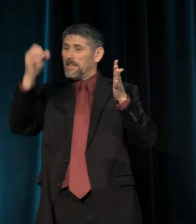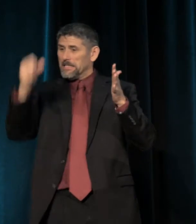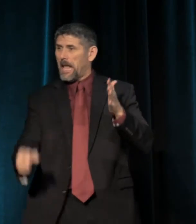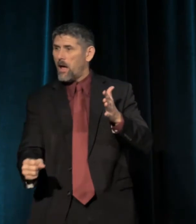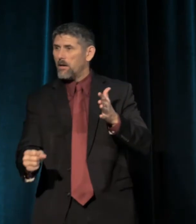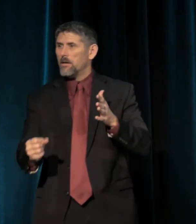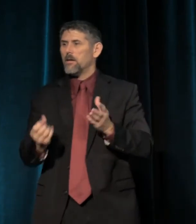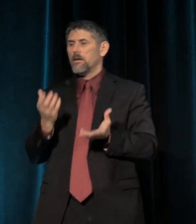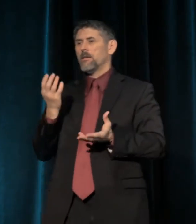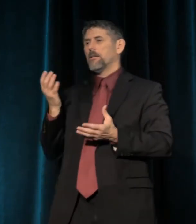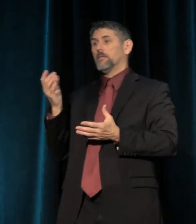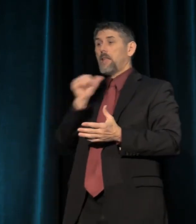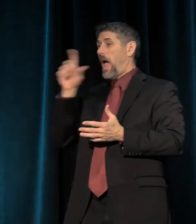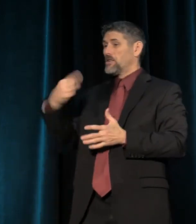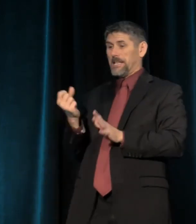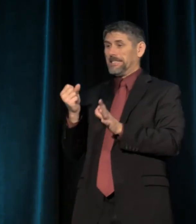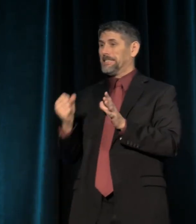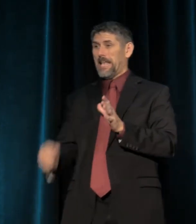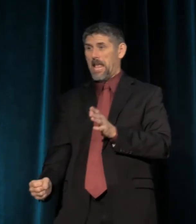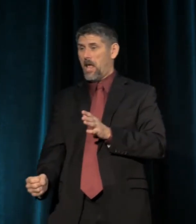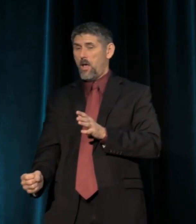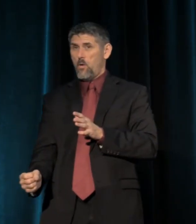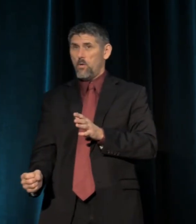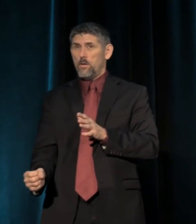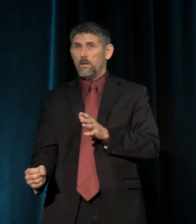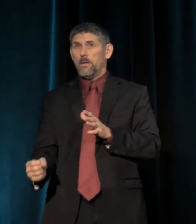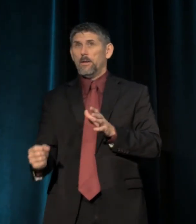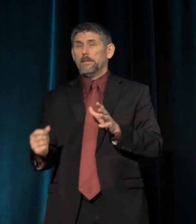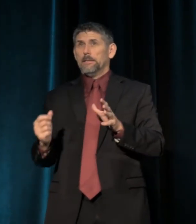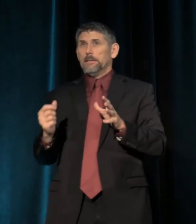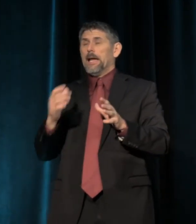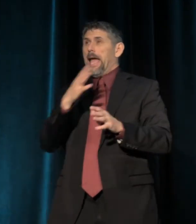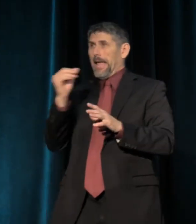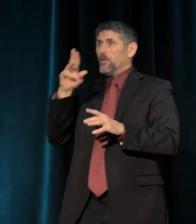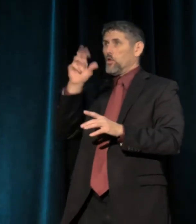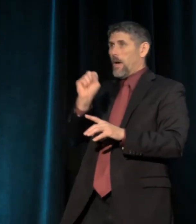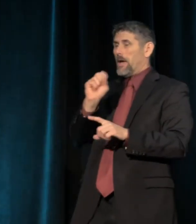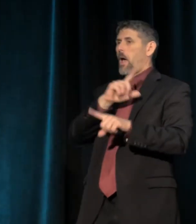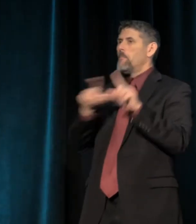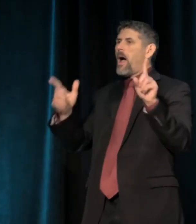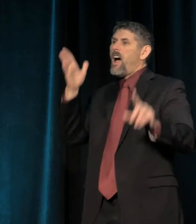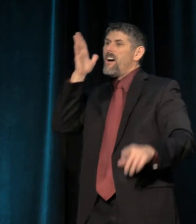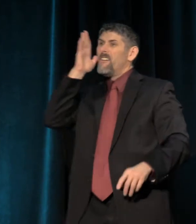that of the south, and the U.S., but the future as well.